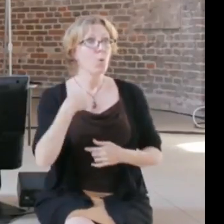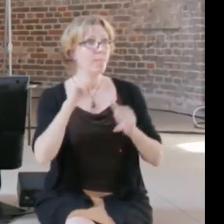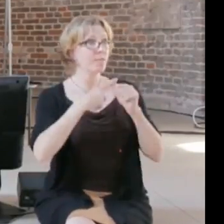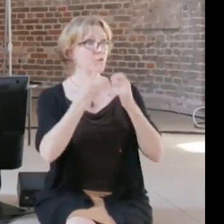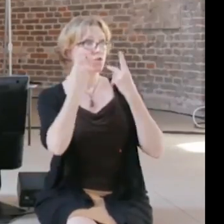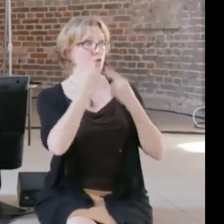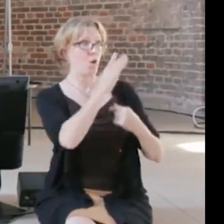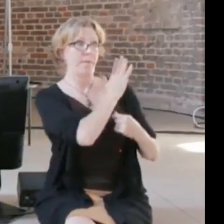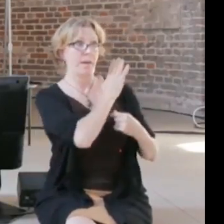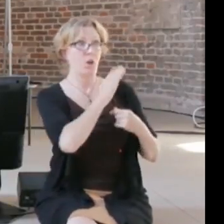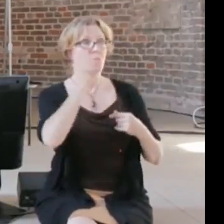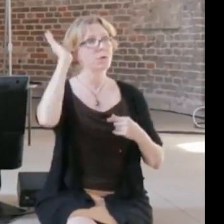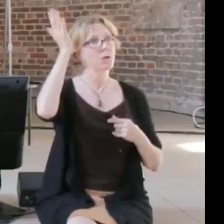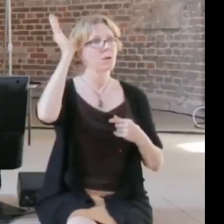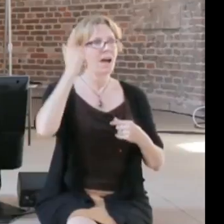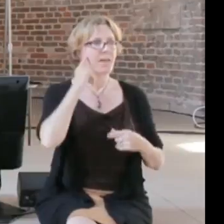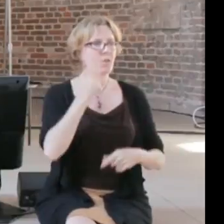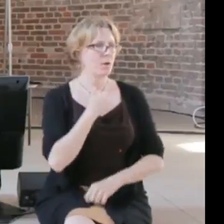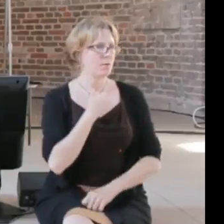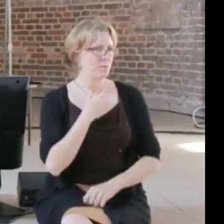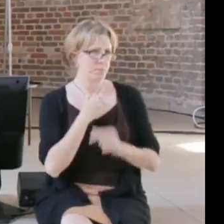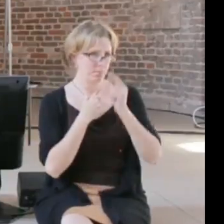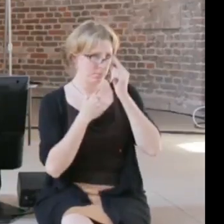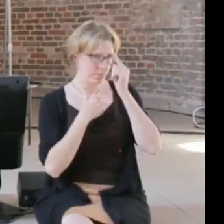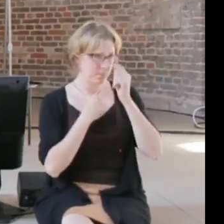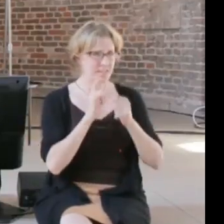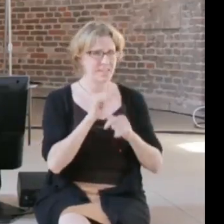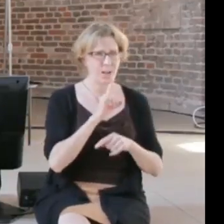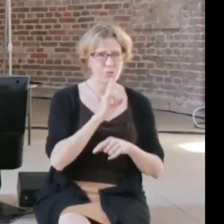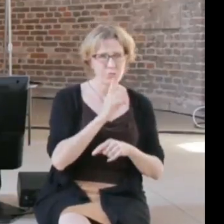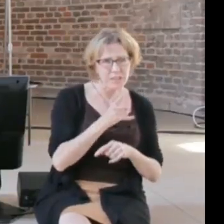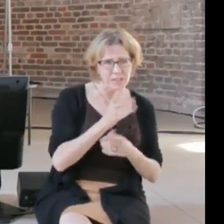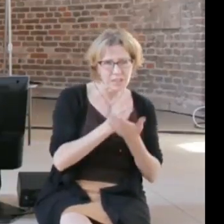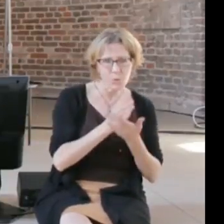to be on the market, but at the same time it's also a very real experience that a lot